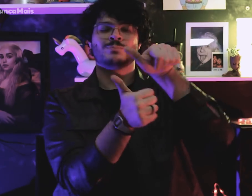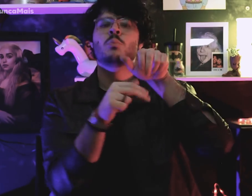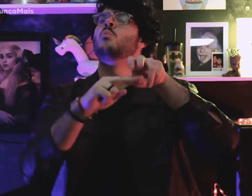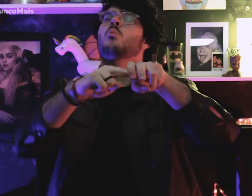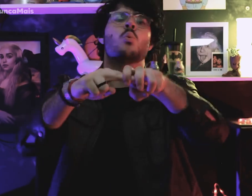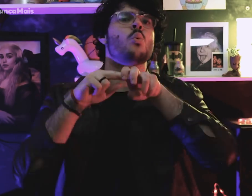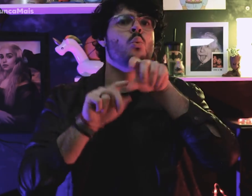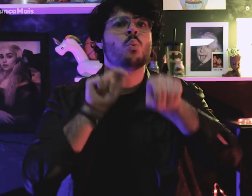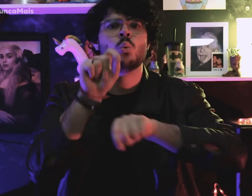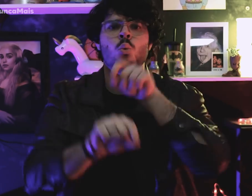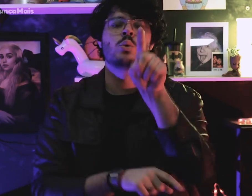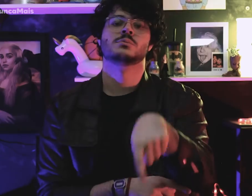por causa da: